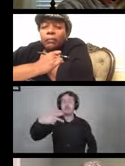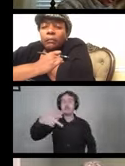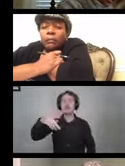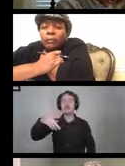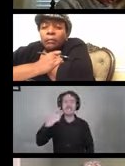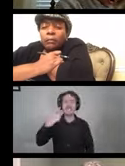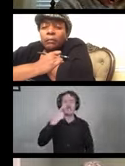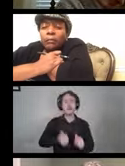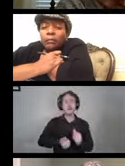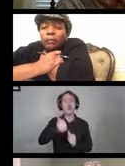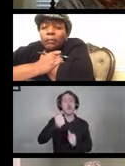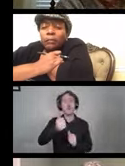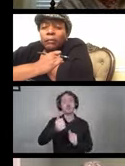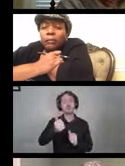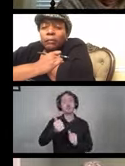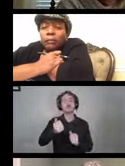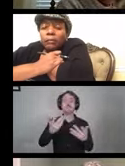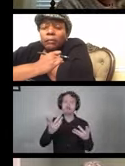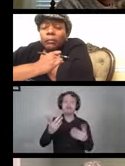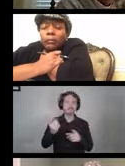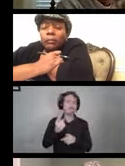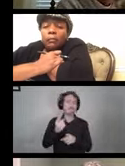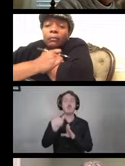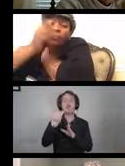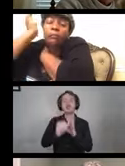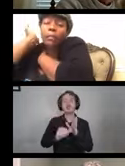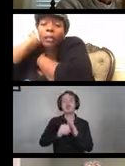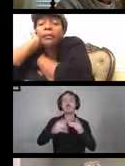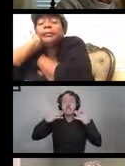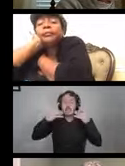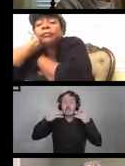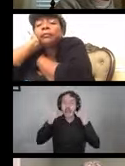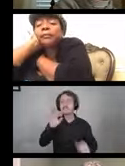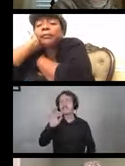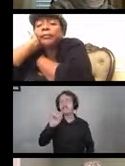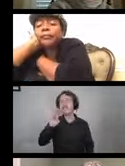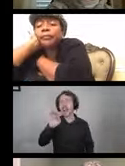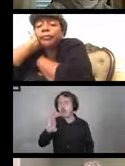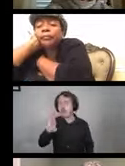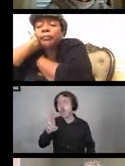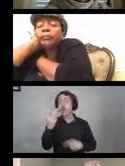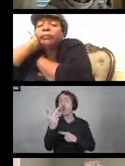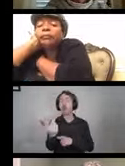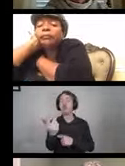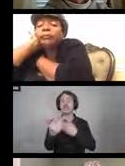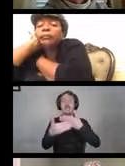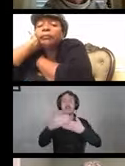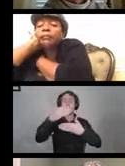The surgical masks or woven fabric masks are suitable.